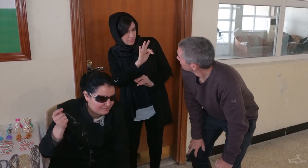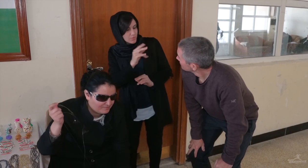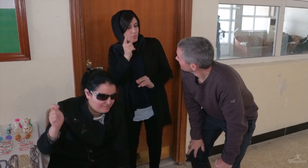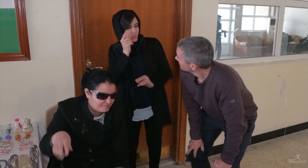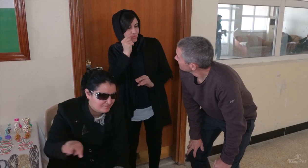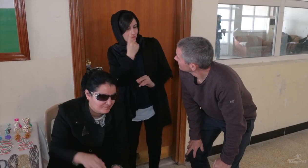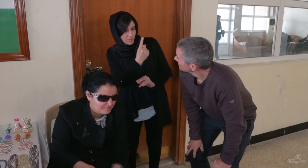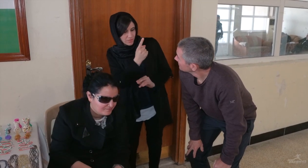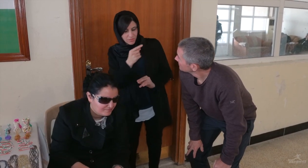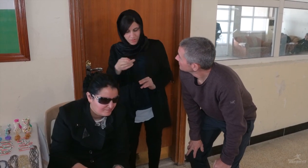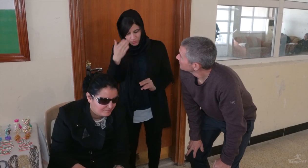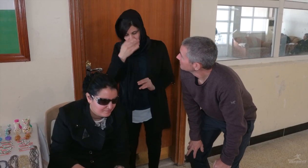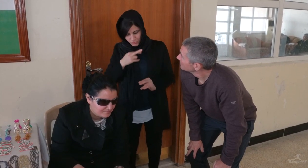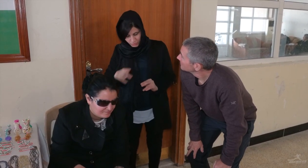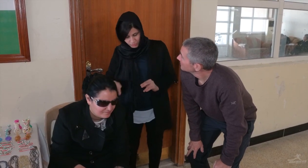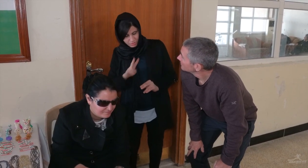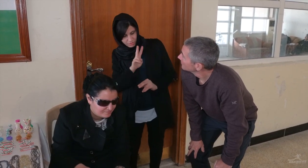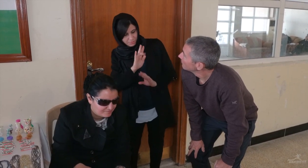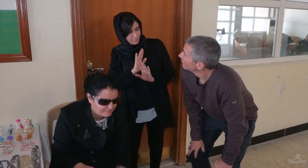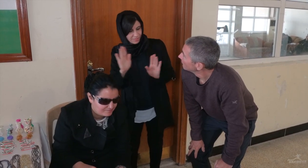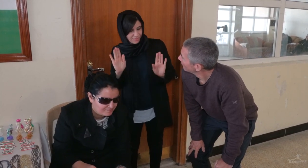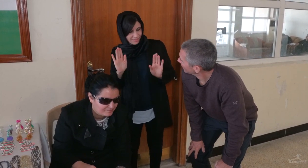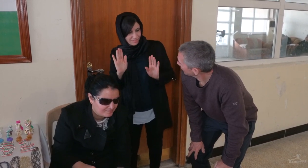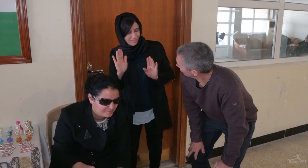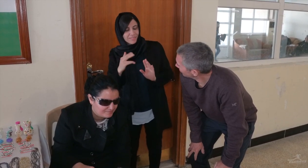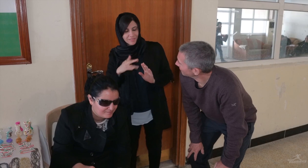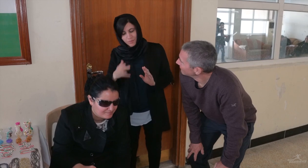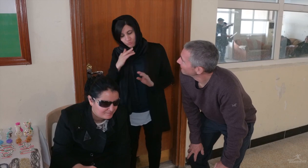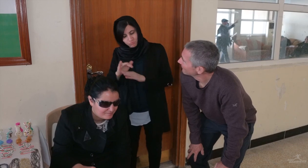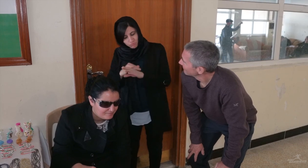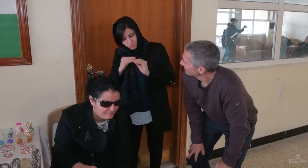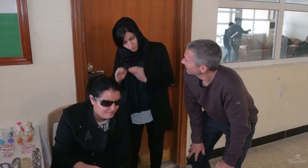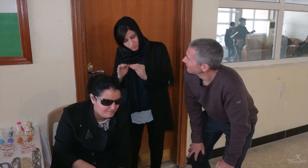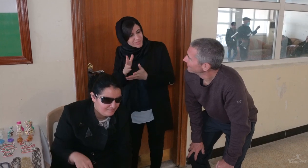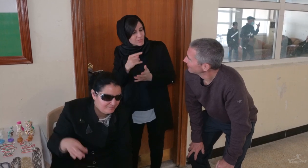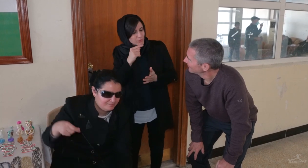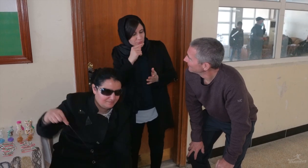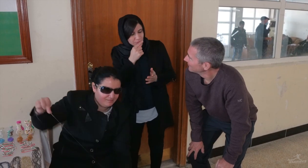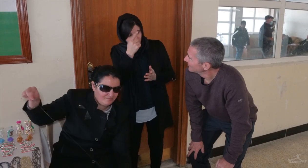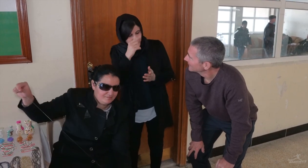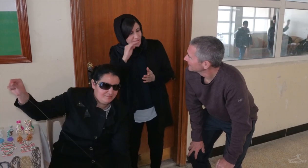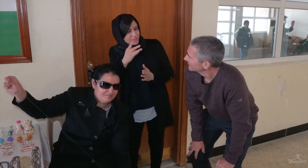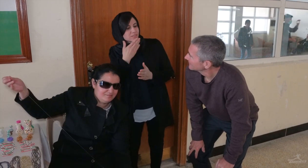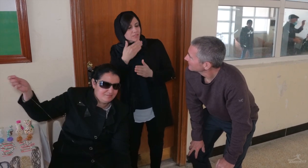We're sisters and one Deaf brother. I teach her how to identify the colors.